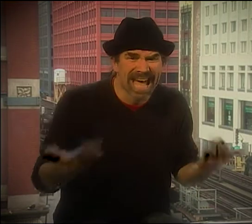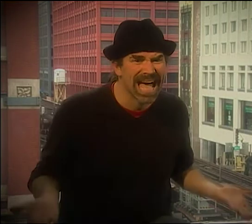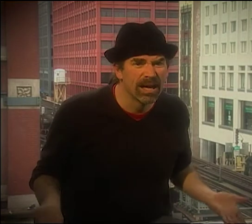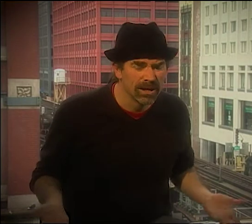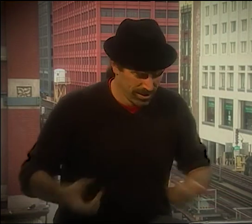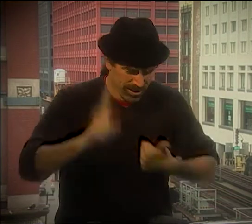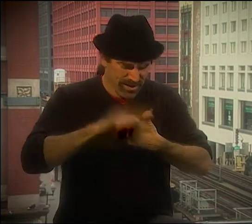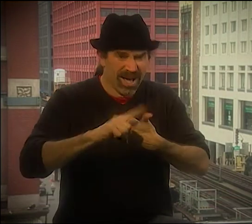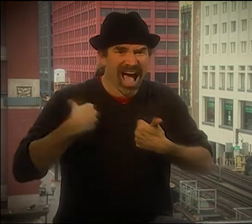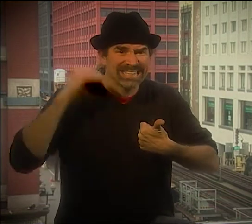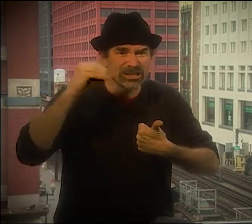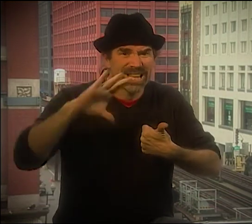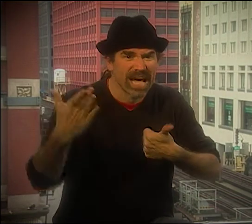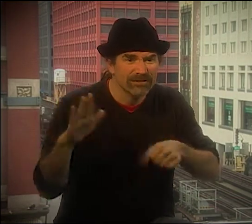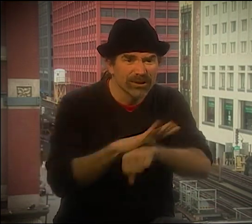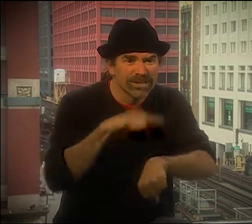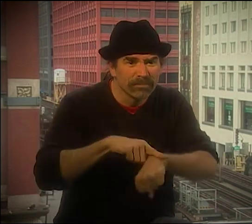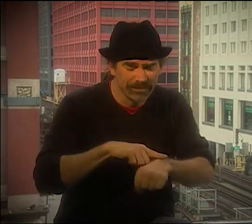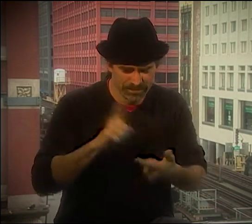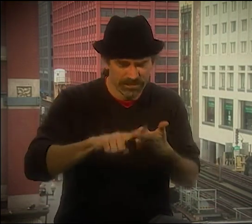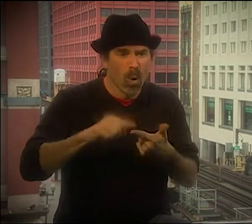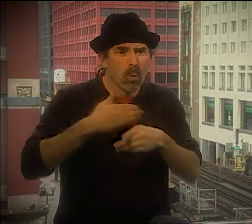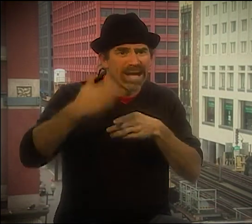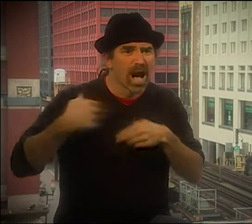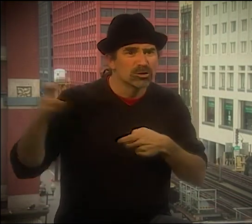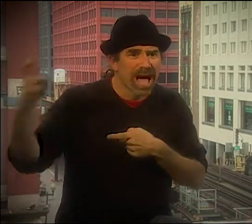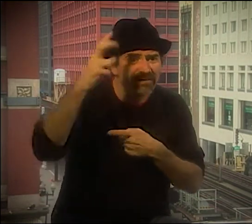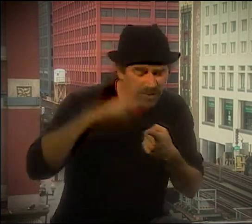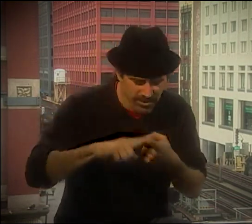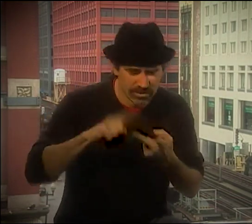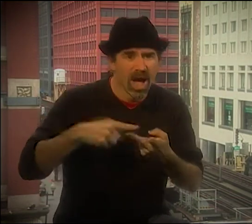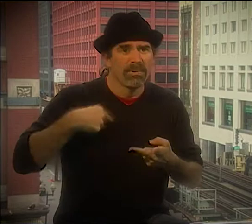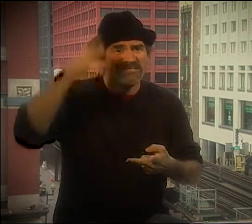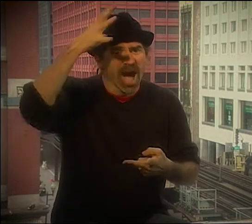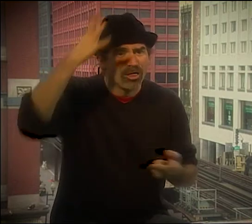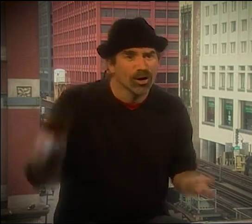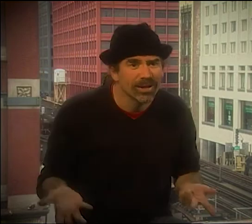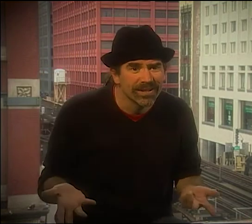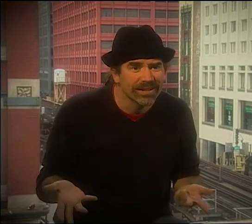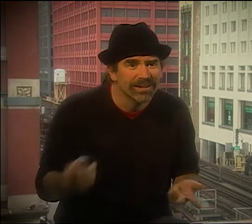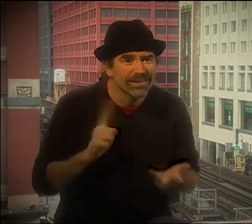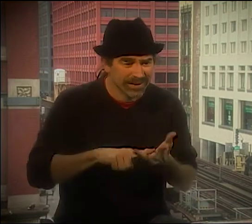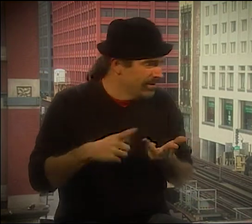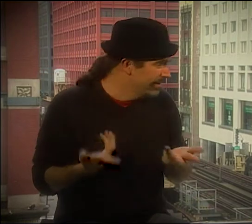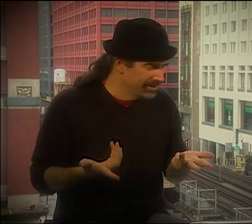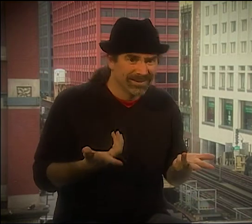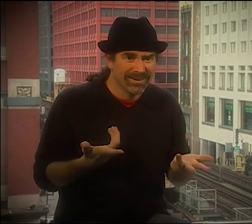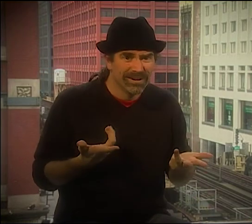ADVERTISING, CREATING POETRY, DOING ALL OF IT--ALL AT ONCE AT THE SAME TIME, KIND OF LIKE MY LIFE TODAY.